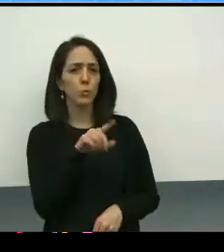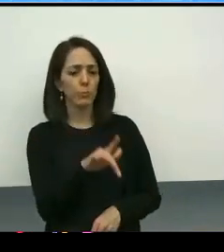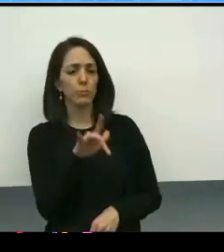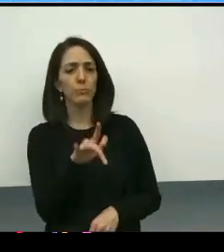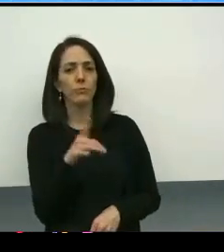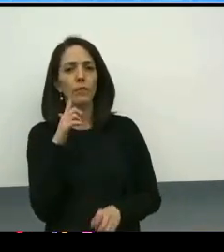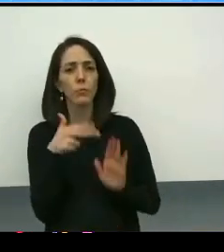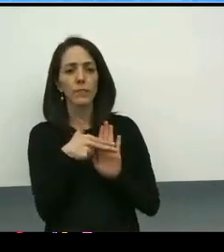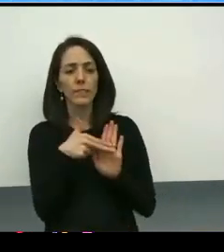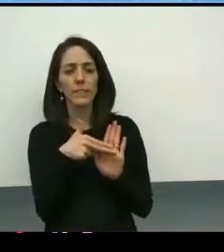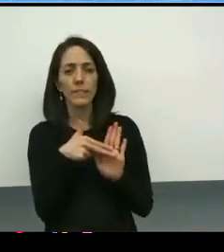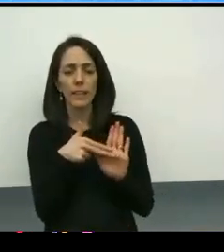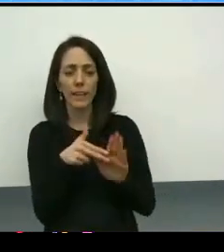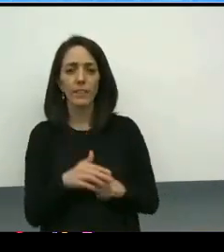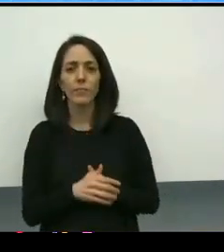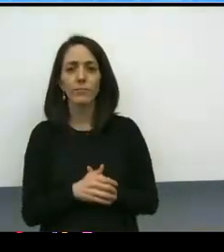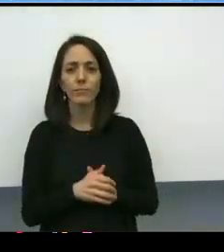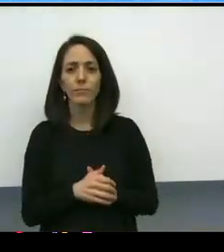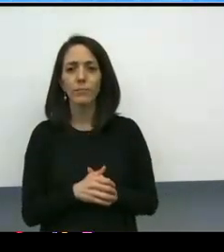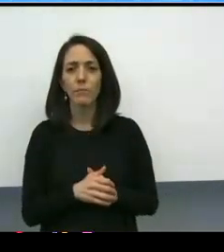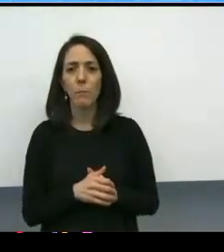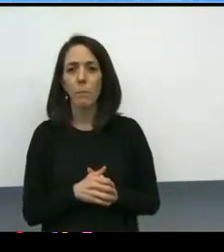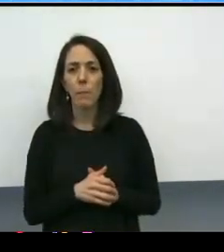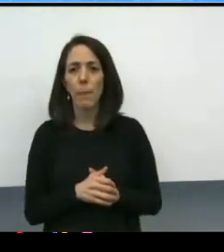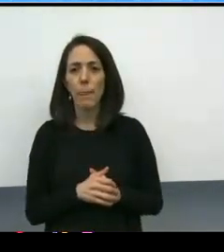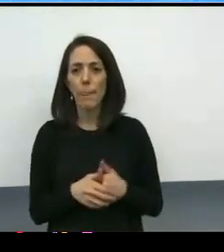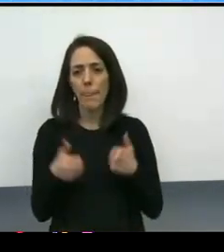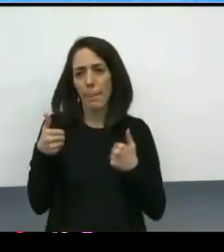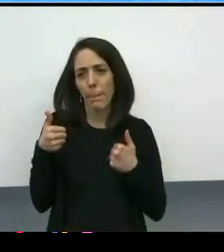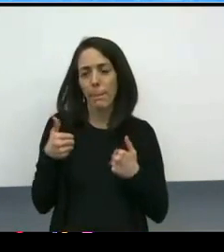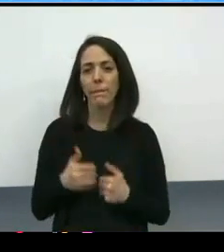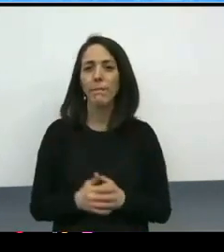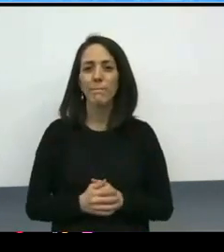[Man] Right there. Right here? - That one, yeah. Okay.